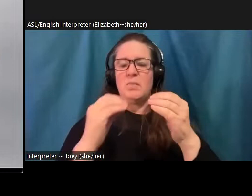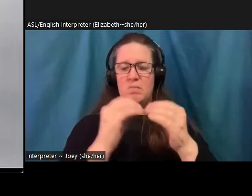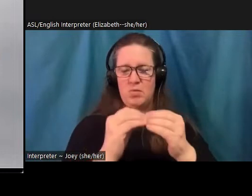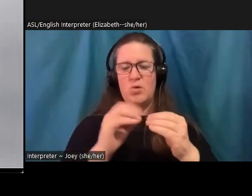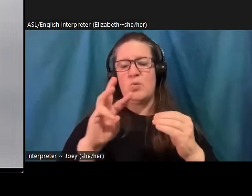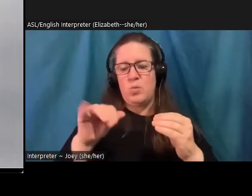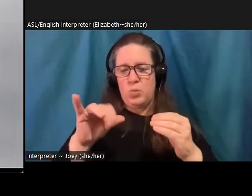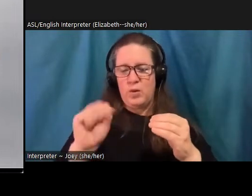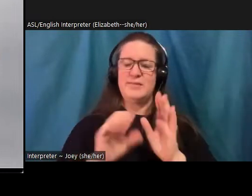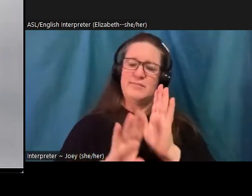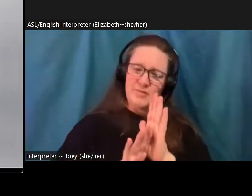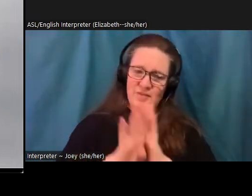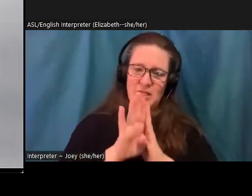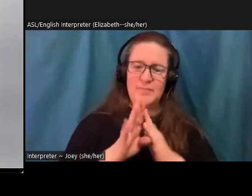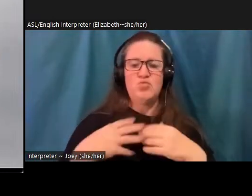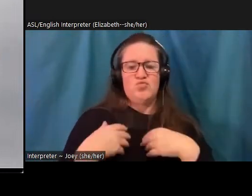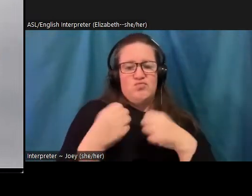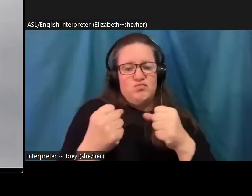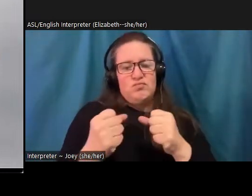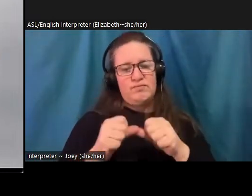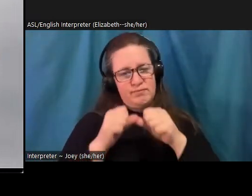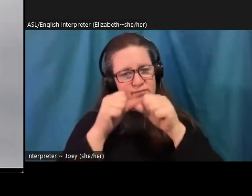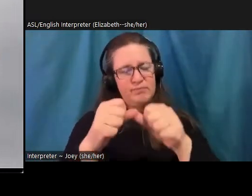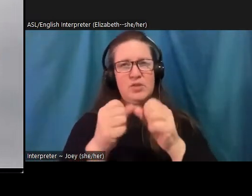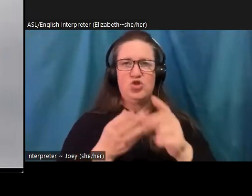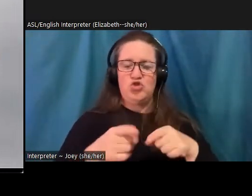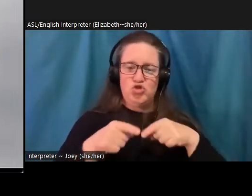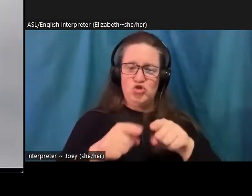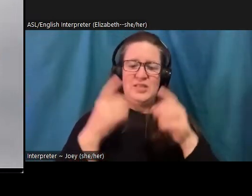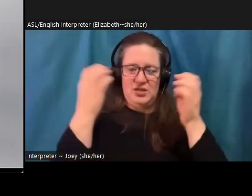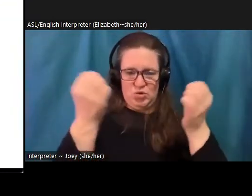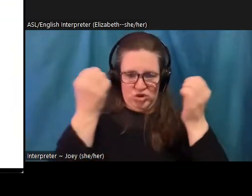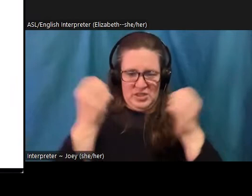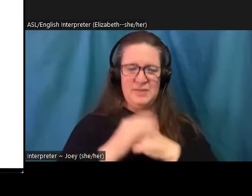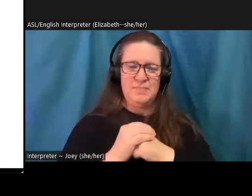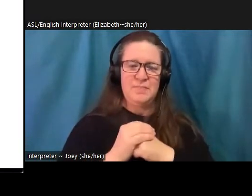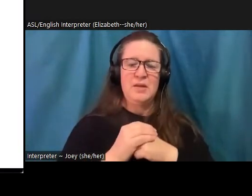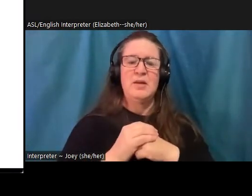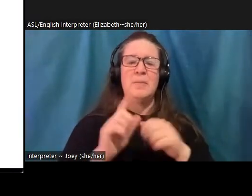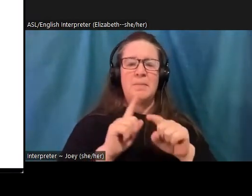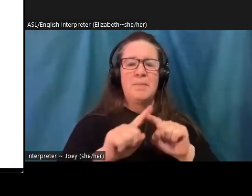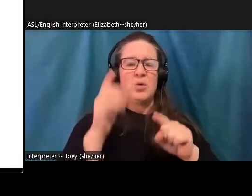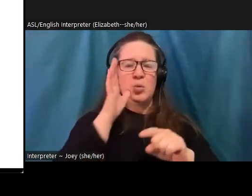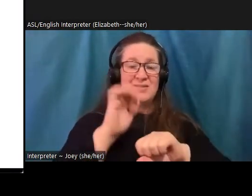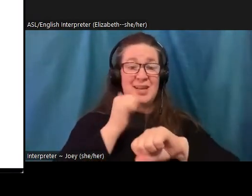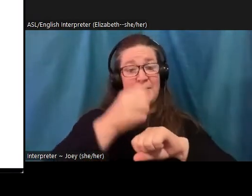to start with the conceptual stuff before we can implement the practical steps. So starting with grief, I want to I want to